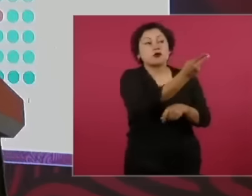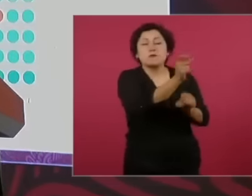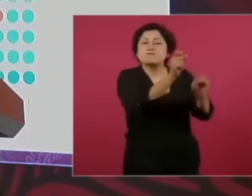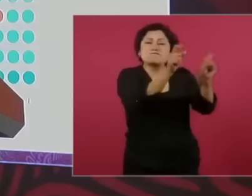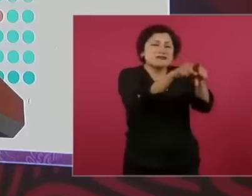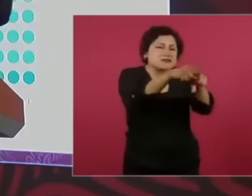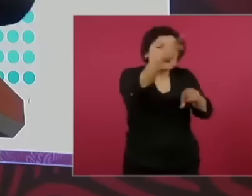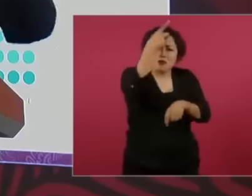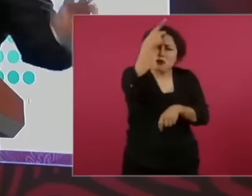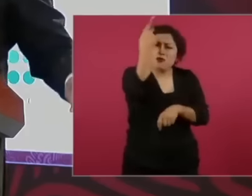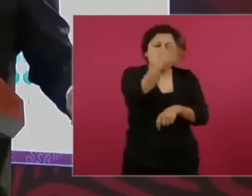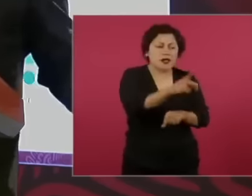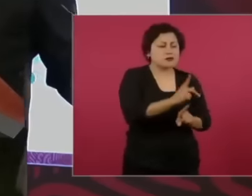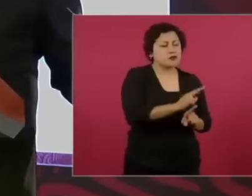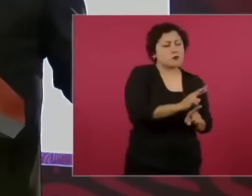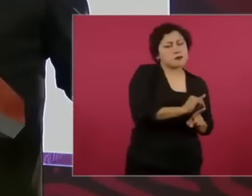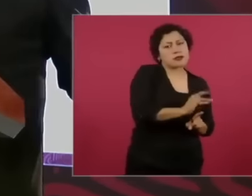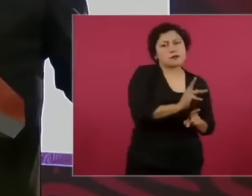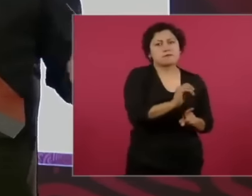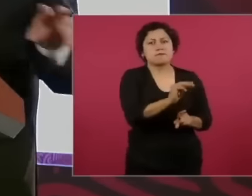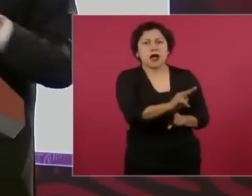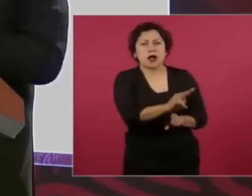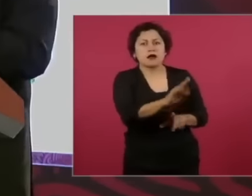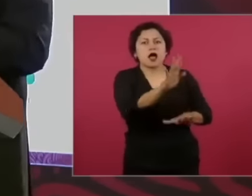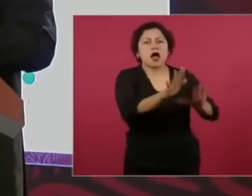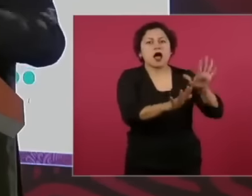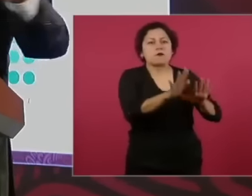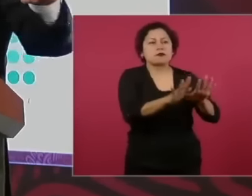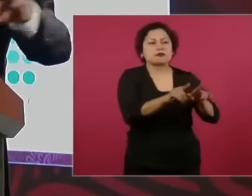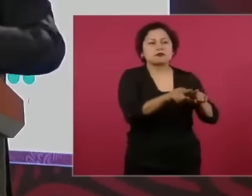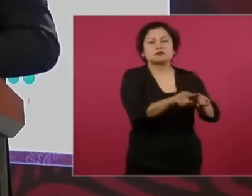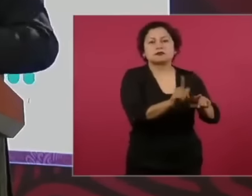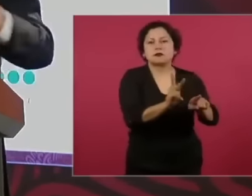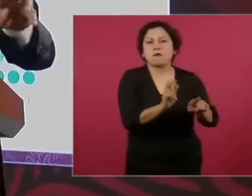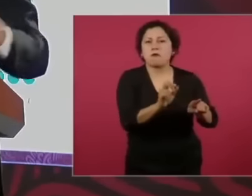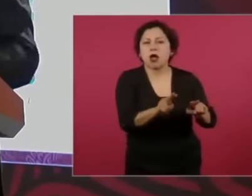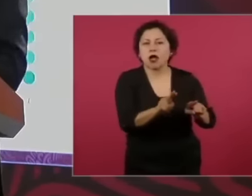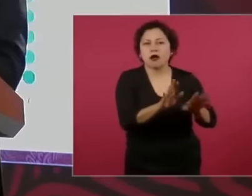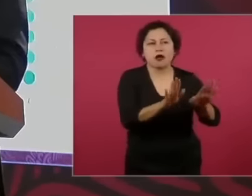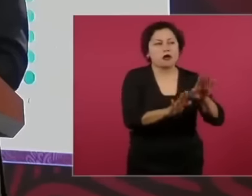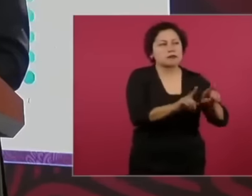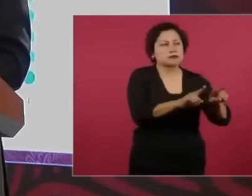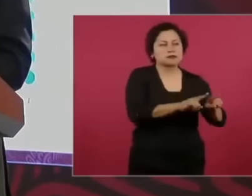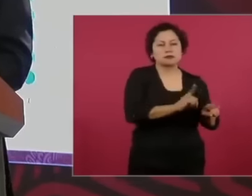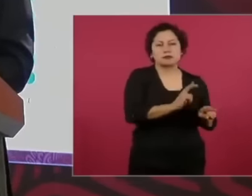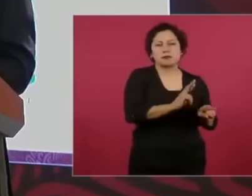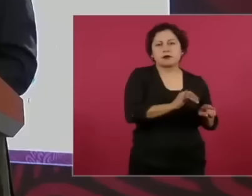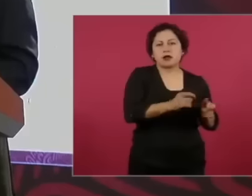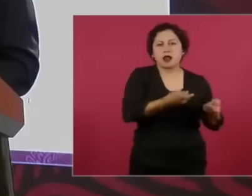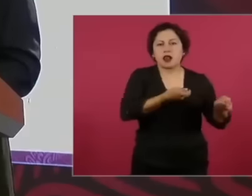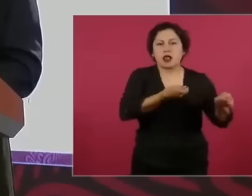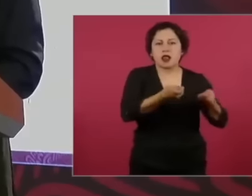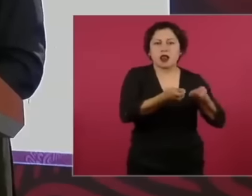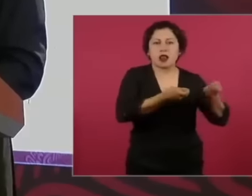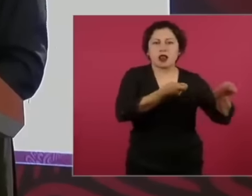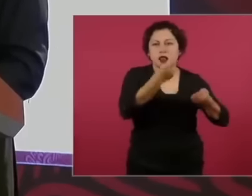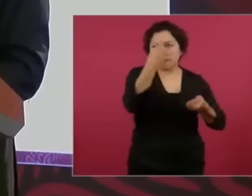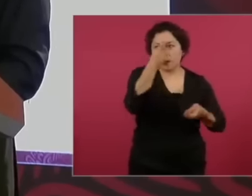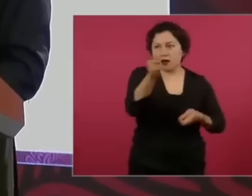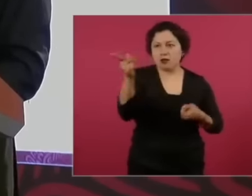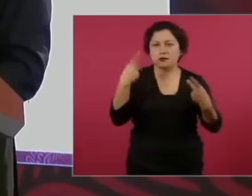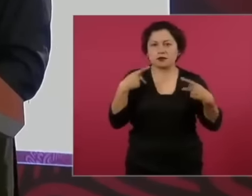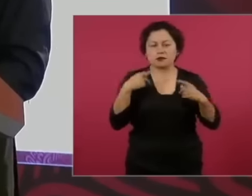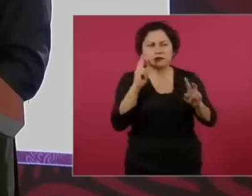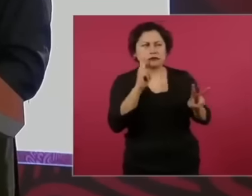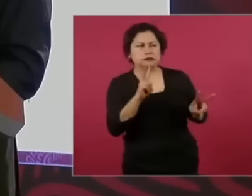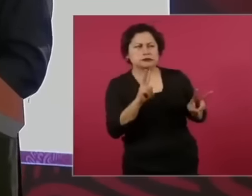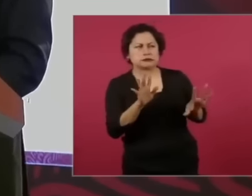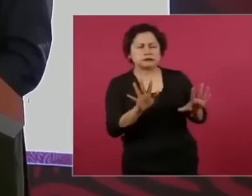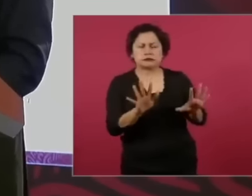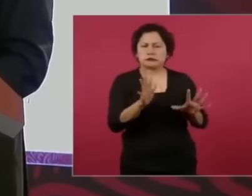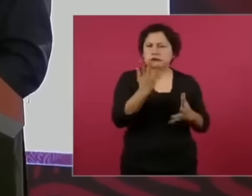one party or the other according to what they wanted. It was convenient for them to deceive the people because in the